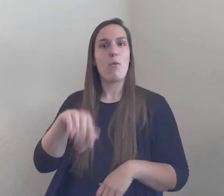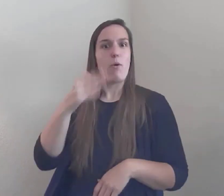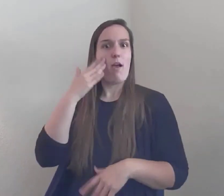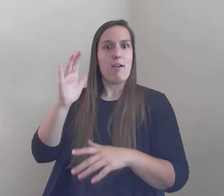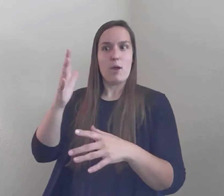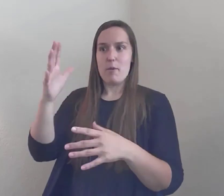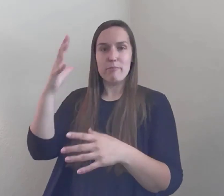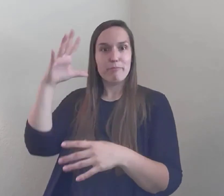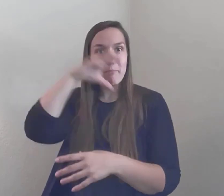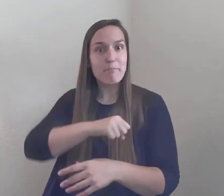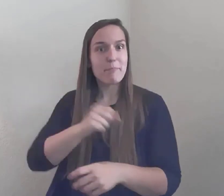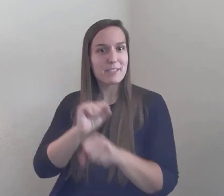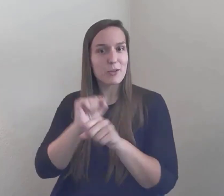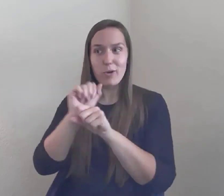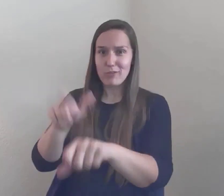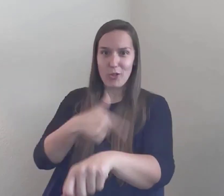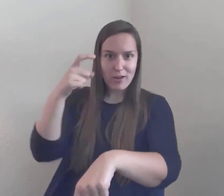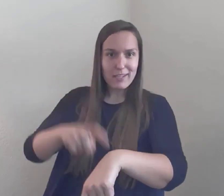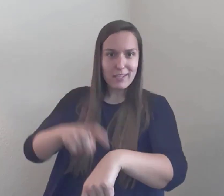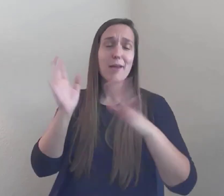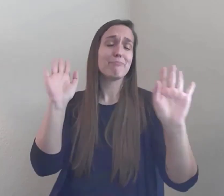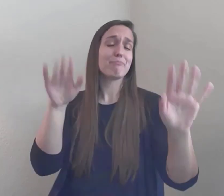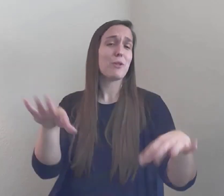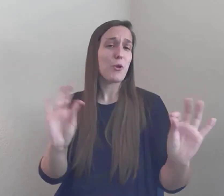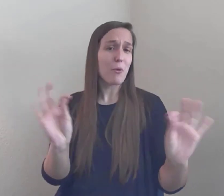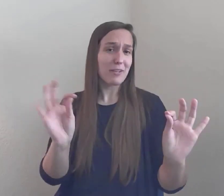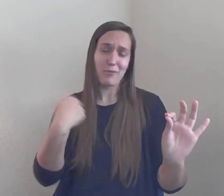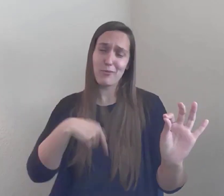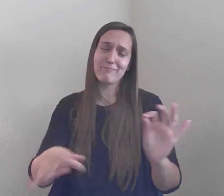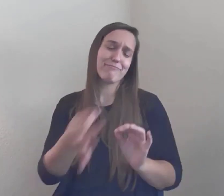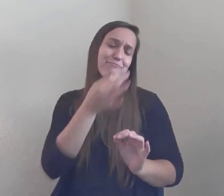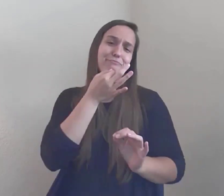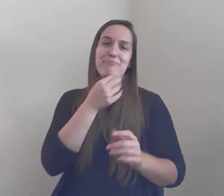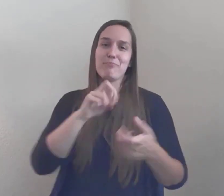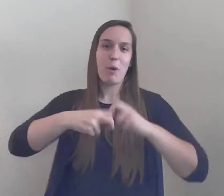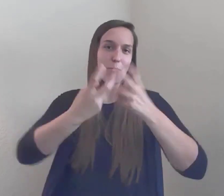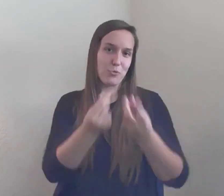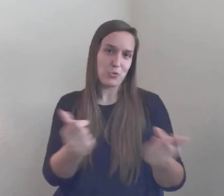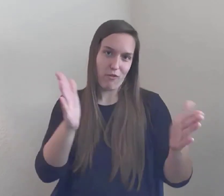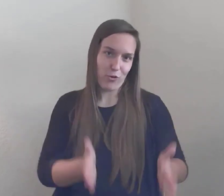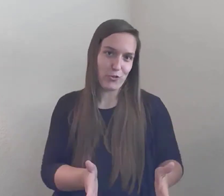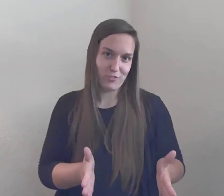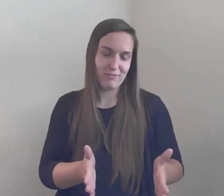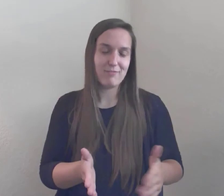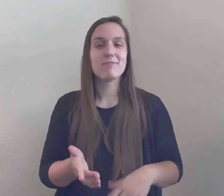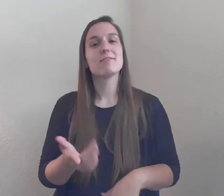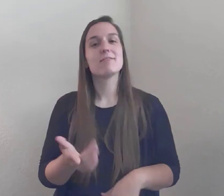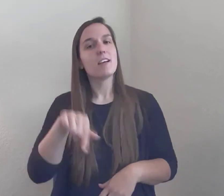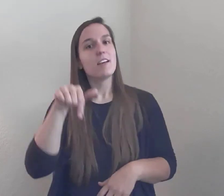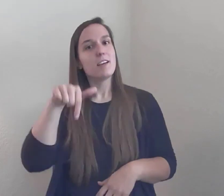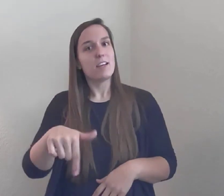I don't know if Julie or anyone told you, but this event ends mandatory long-term homework assignment,